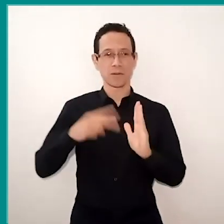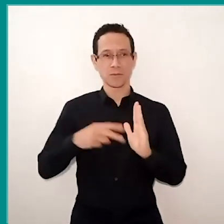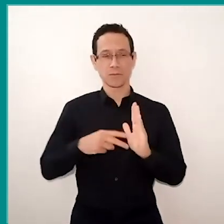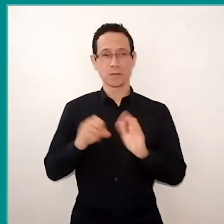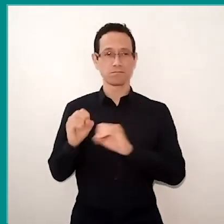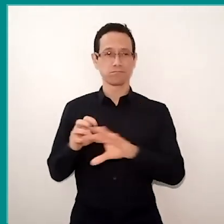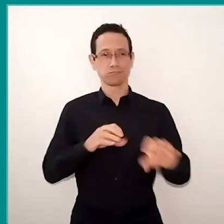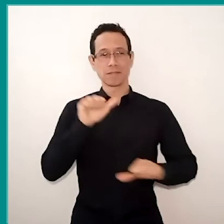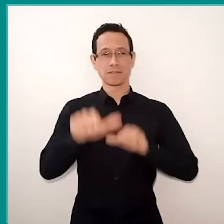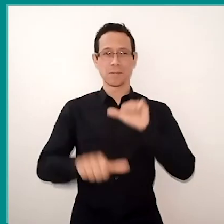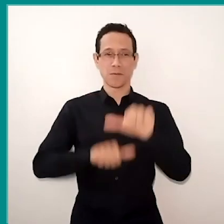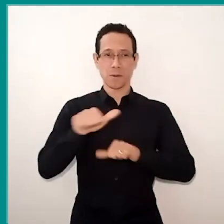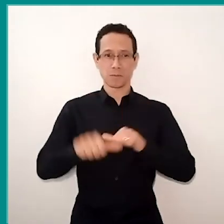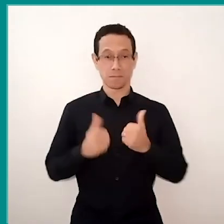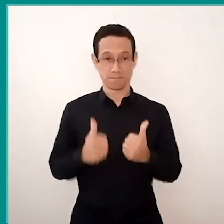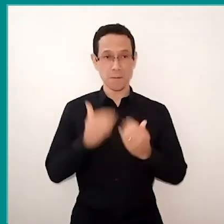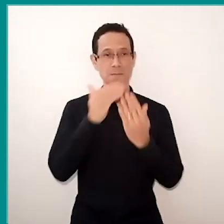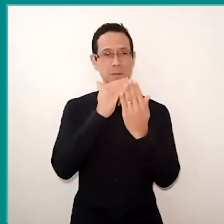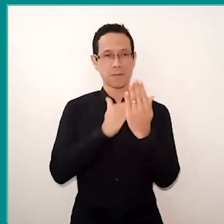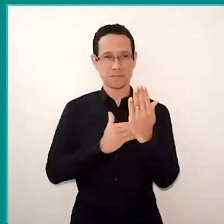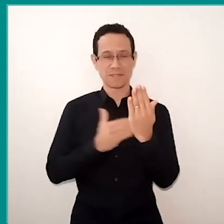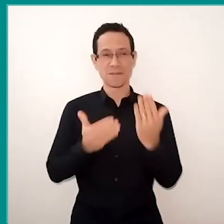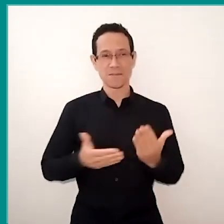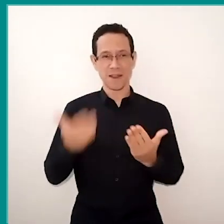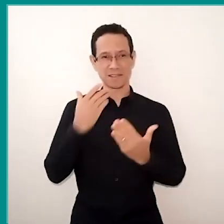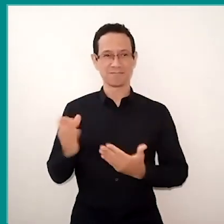Following our schedule, I pass the word to Dolores Prades,